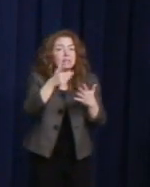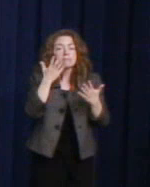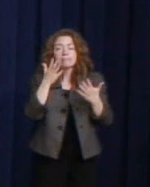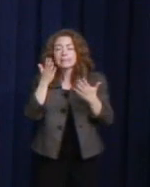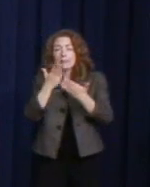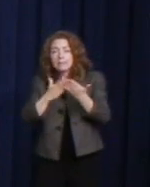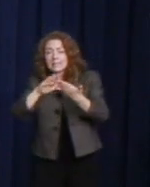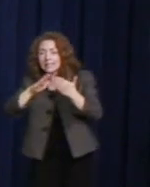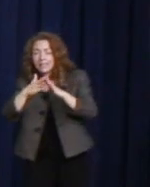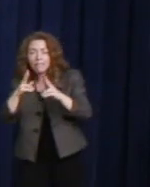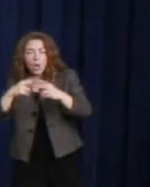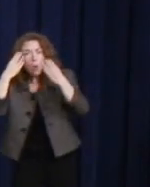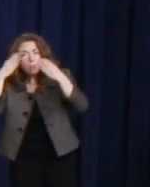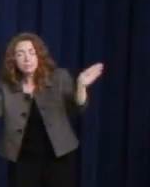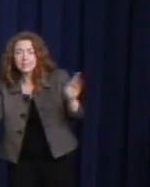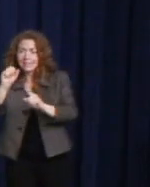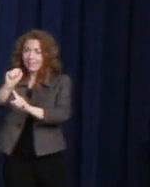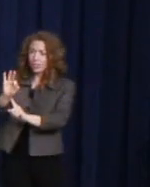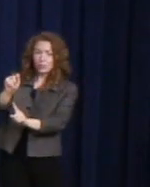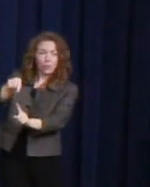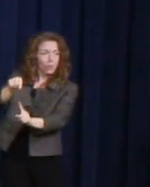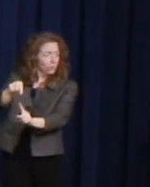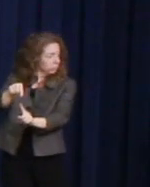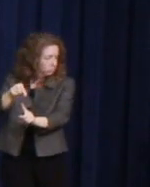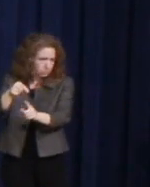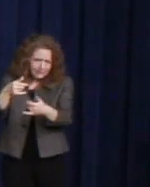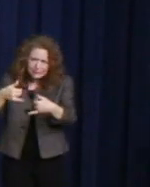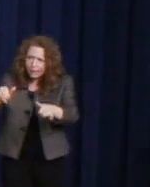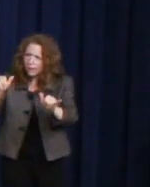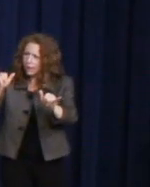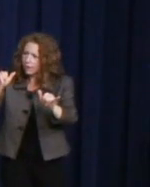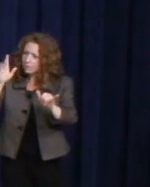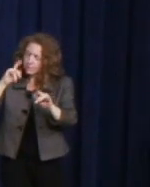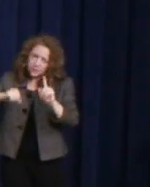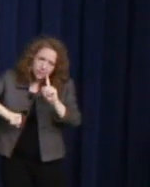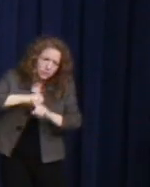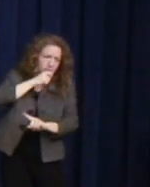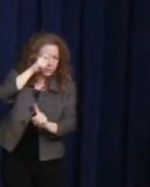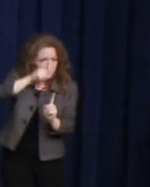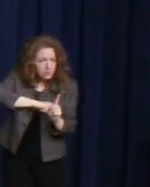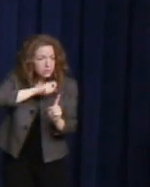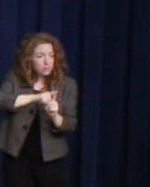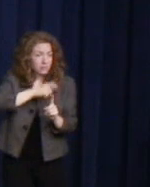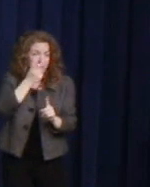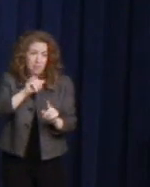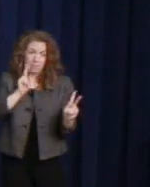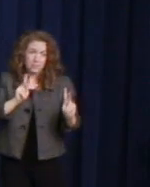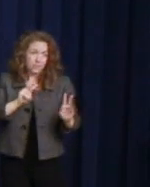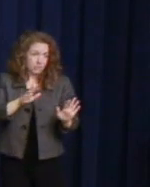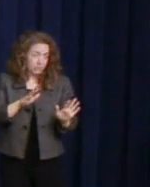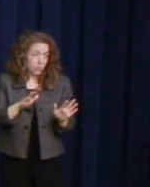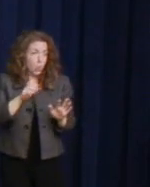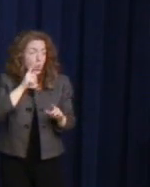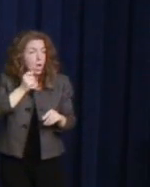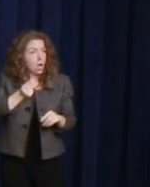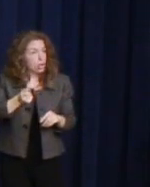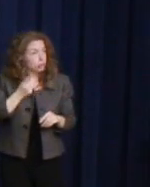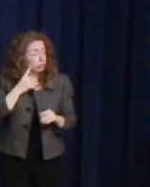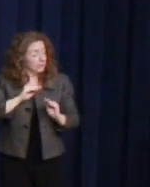Gay people were subject to violence and harassment and no one understood this better than Harvey Milk.